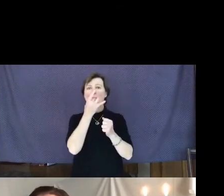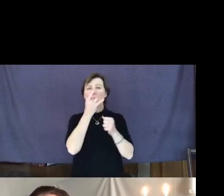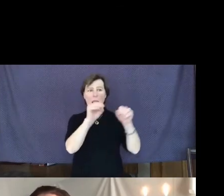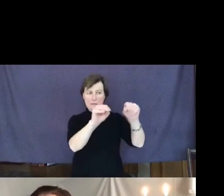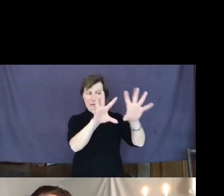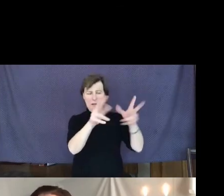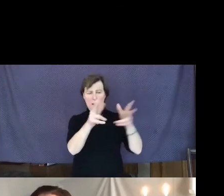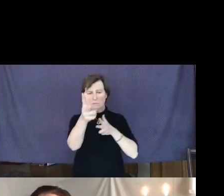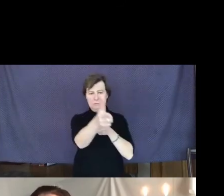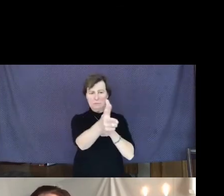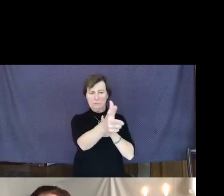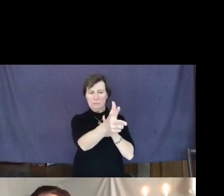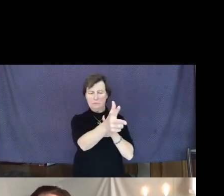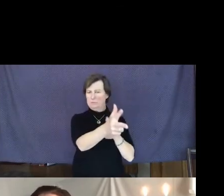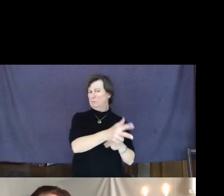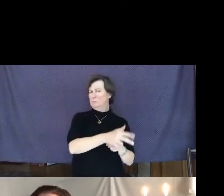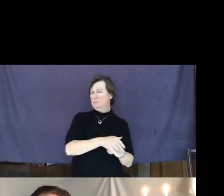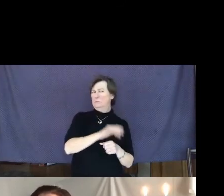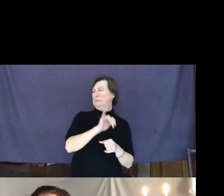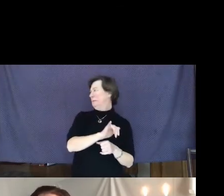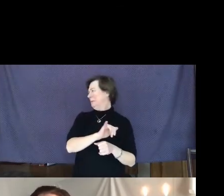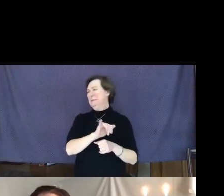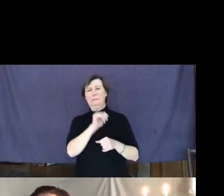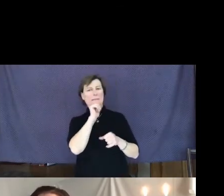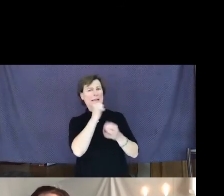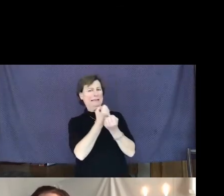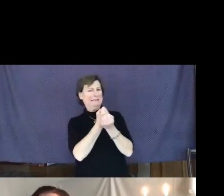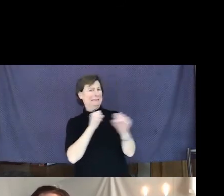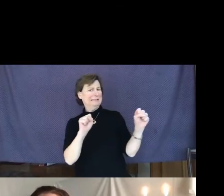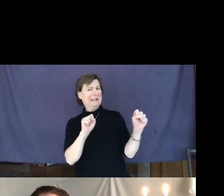This does not seem to be a safe place to be, with cars rushing by and